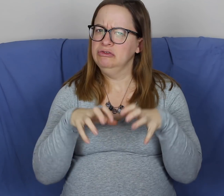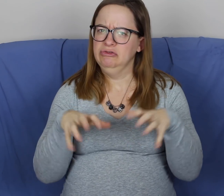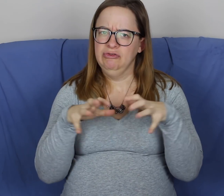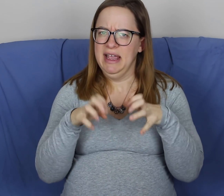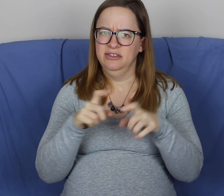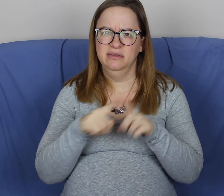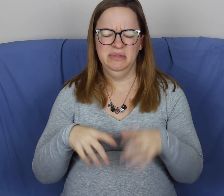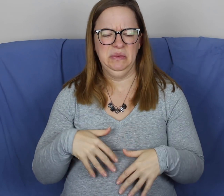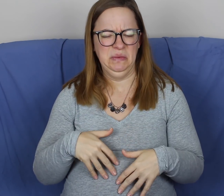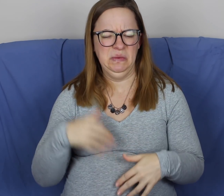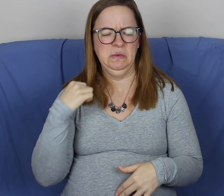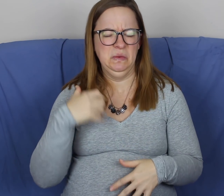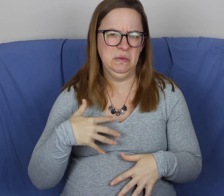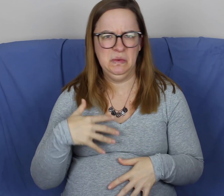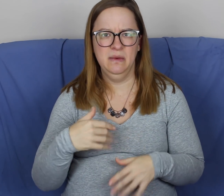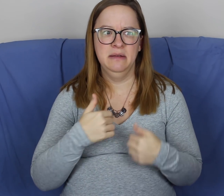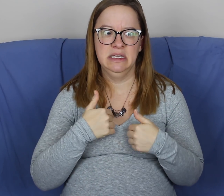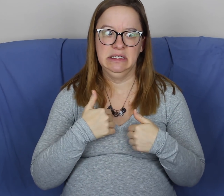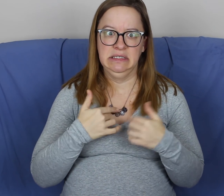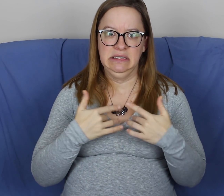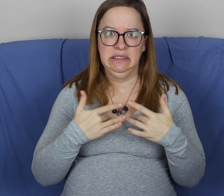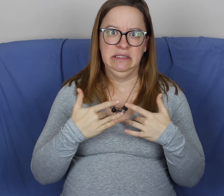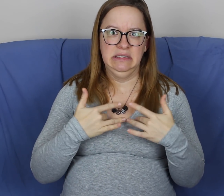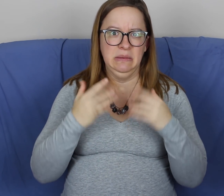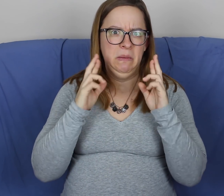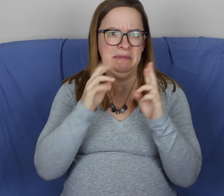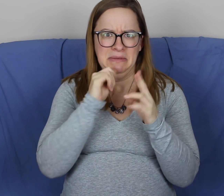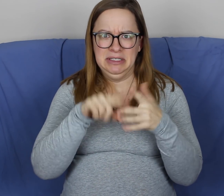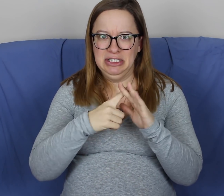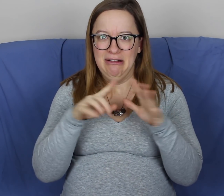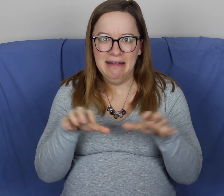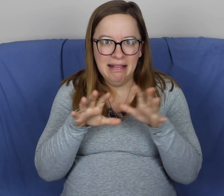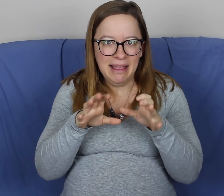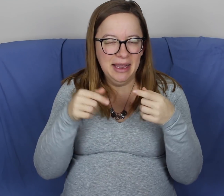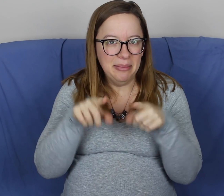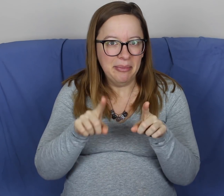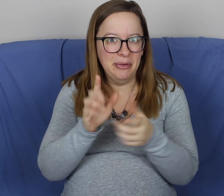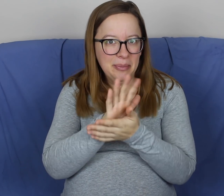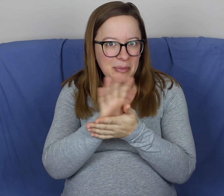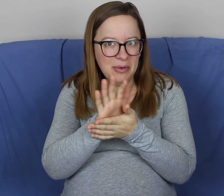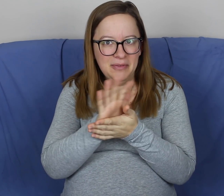Not contractions, but just like a lot of pain. I was getting concerned. I was like I hope this isn't the start of labor